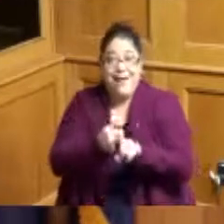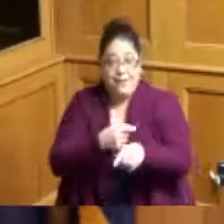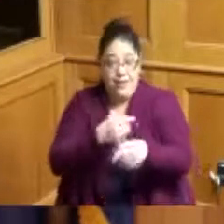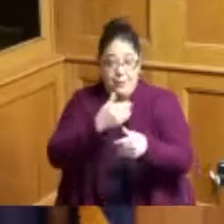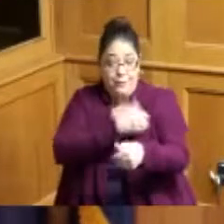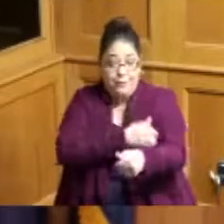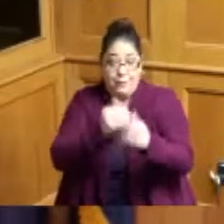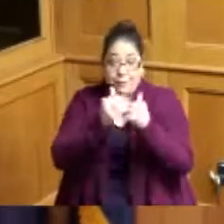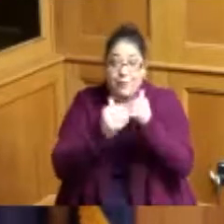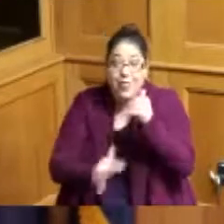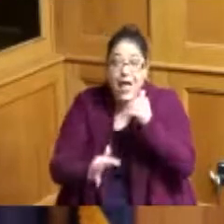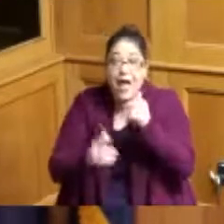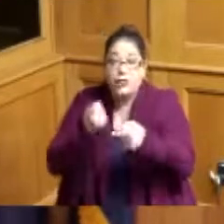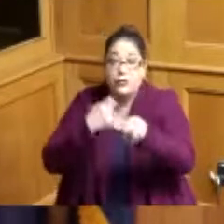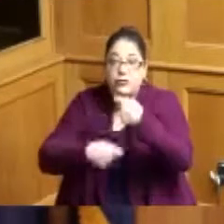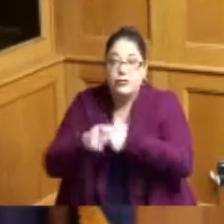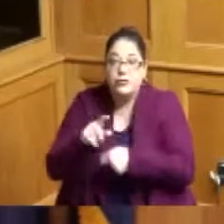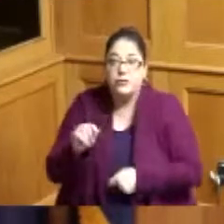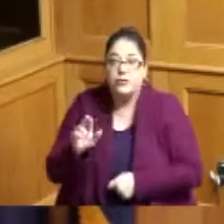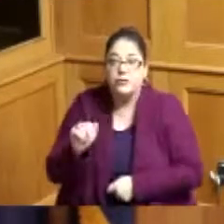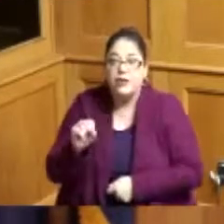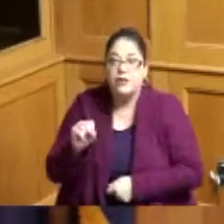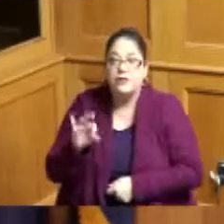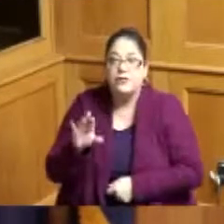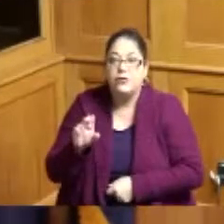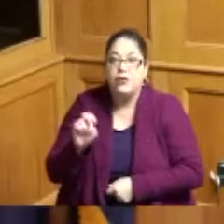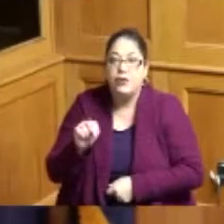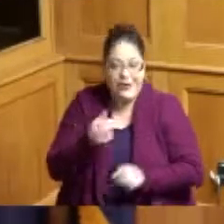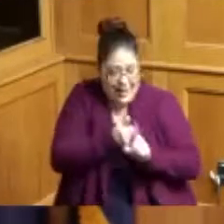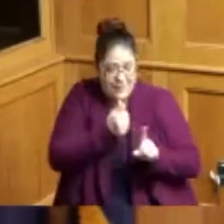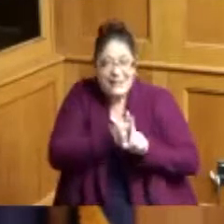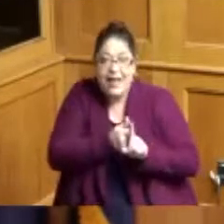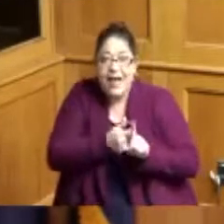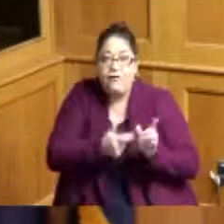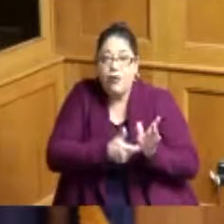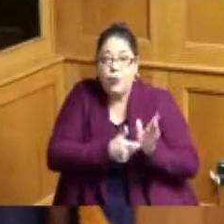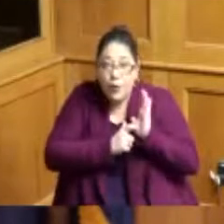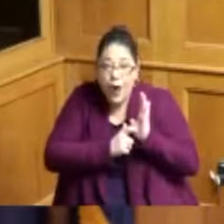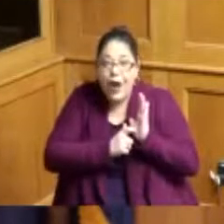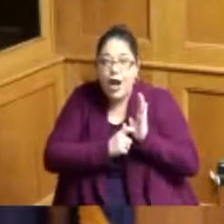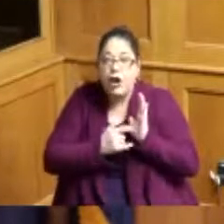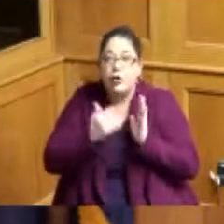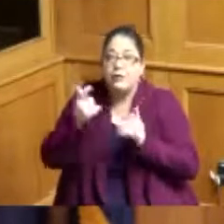needed a blood transfusion and was unable to because of the color of his own skin these are